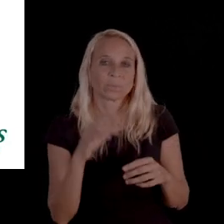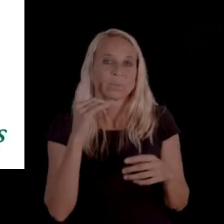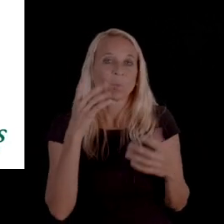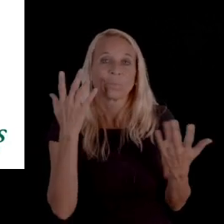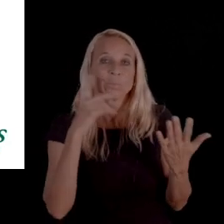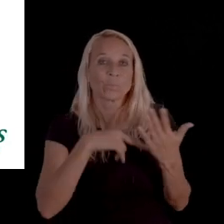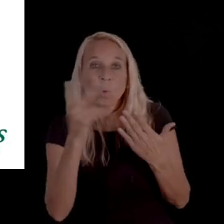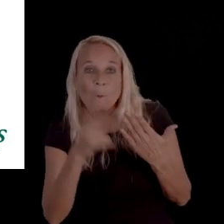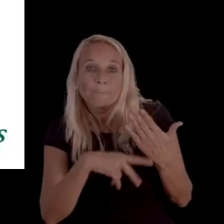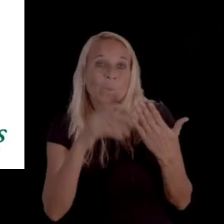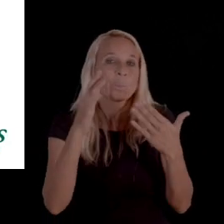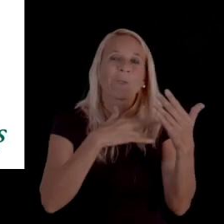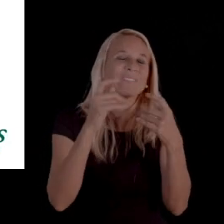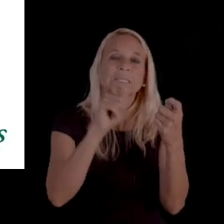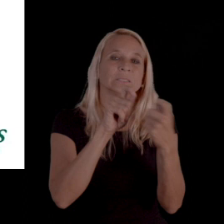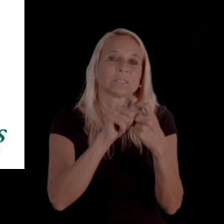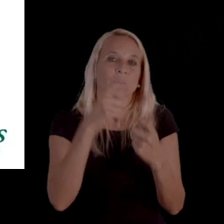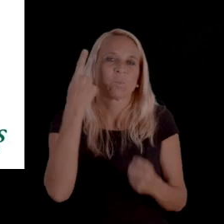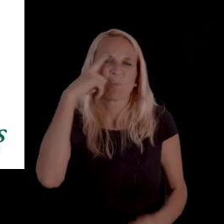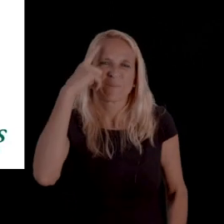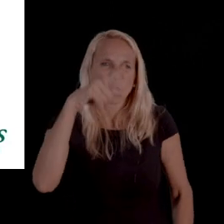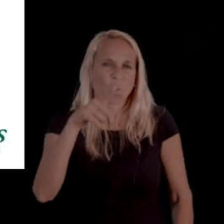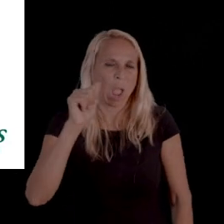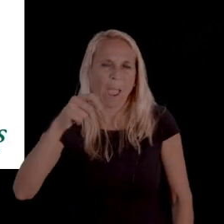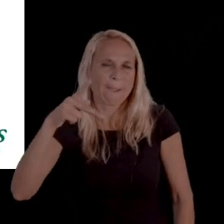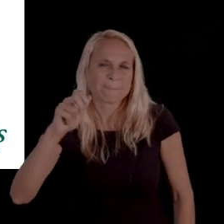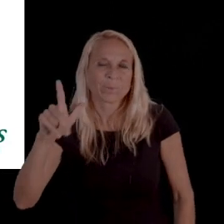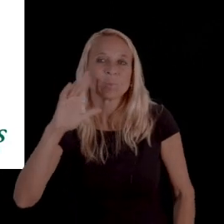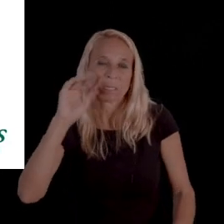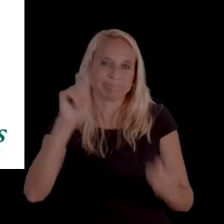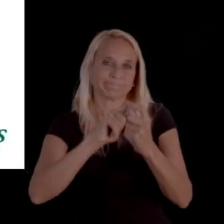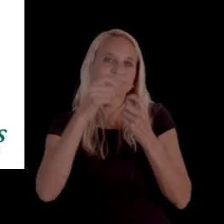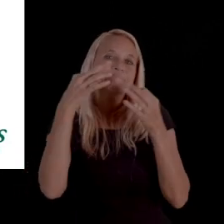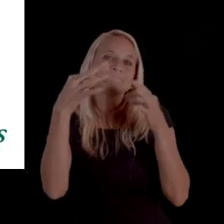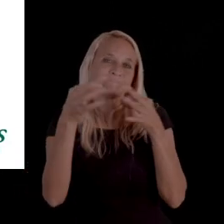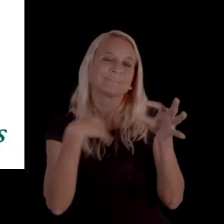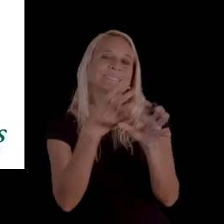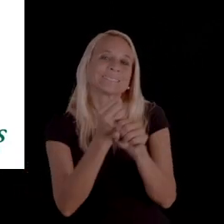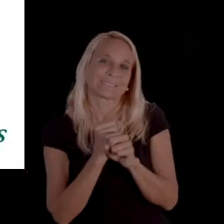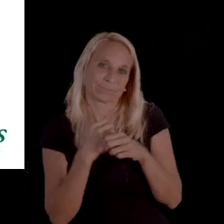or if it's a program, they'll just mention what exactly has been appealed,